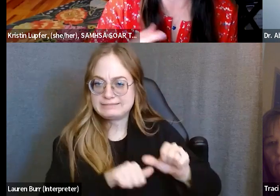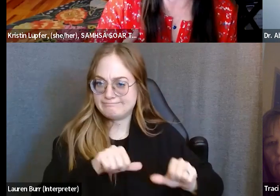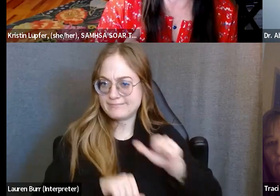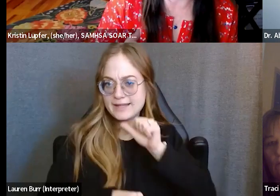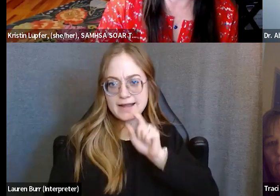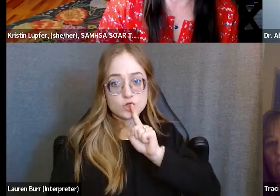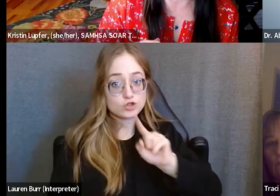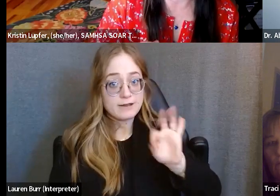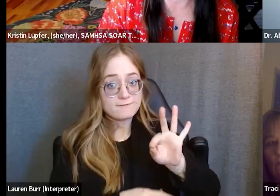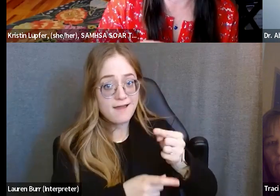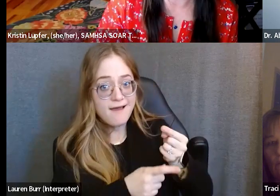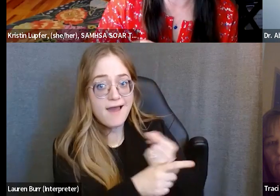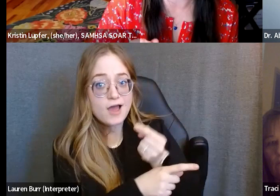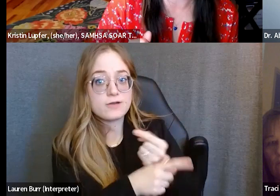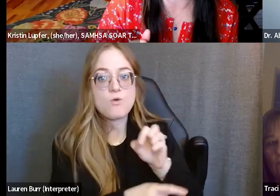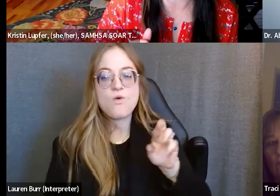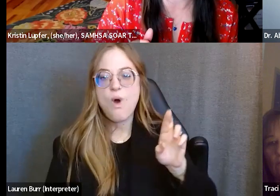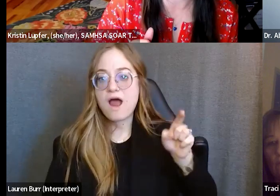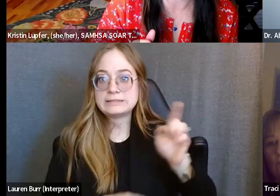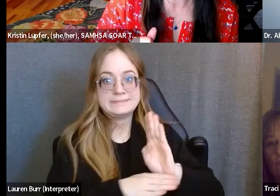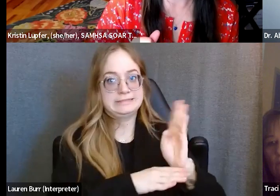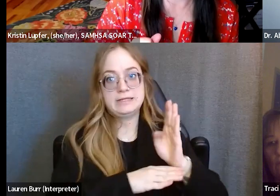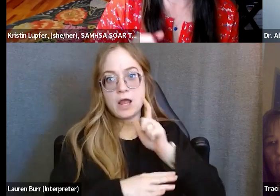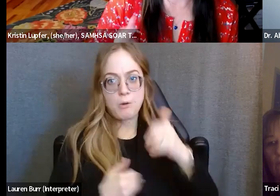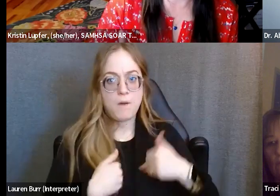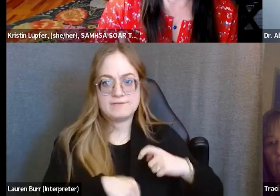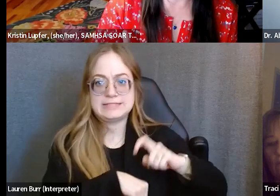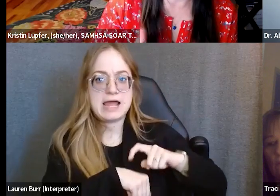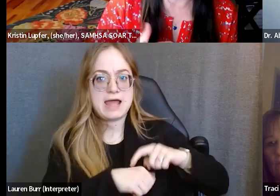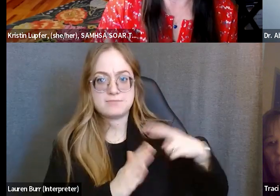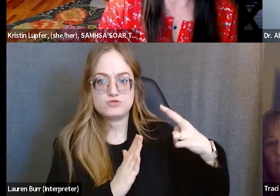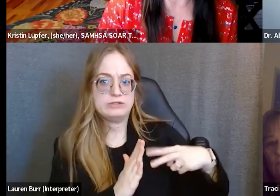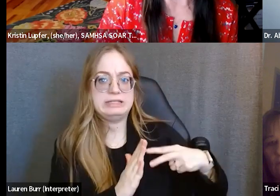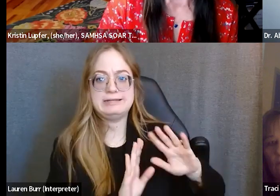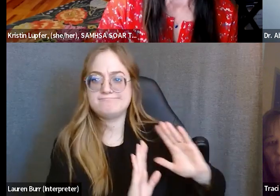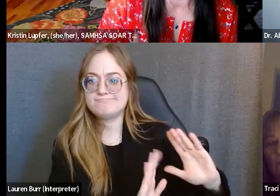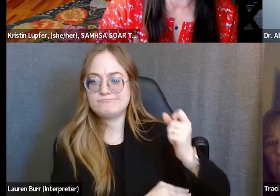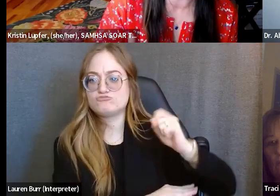and maybe they say they don't have time to read it, it doesn't happen and, you know, a lot of agencies, actually,